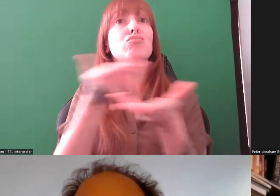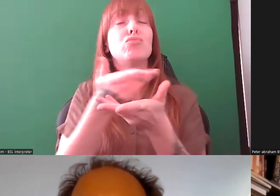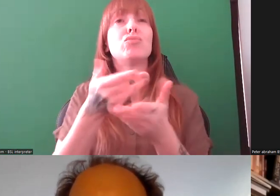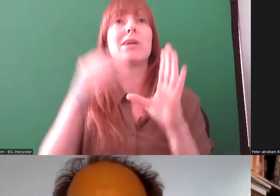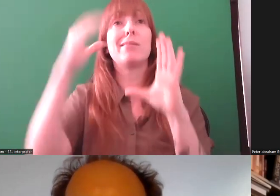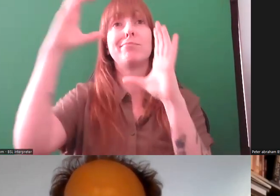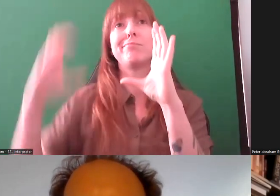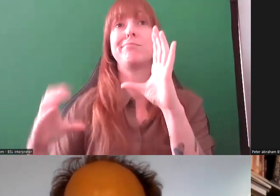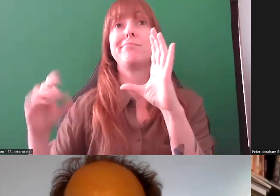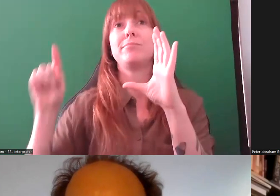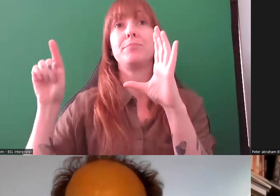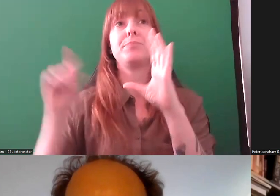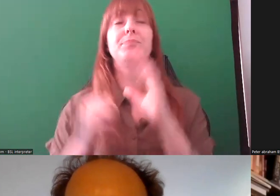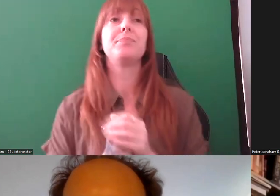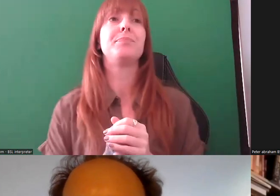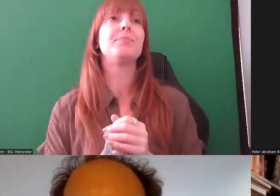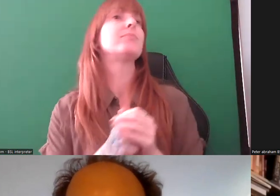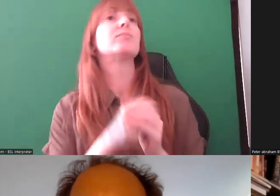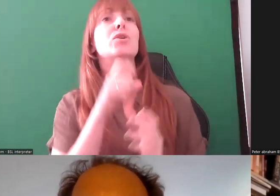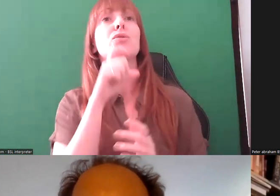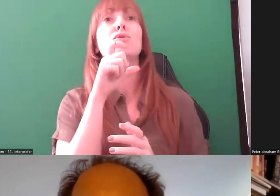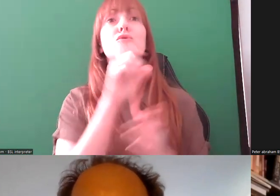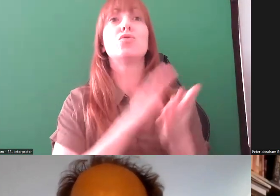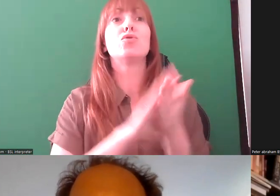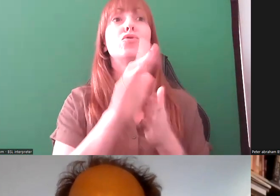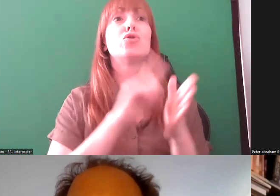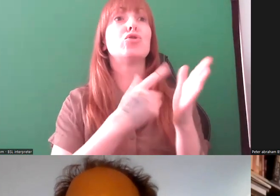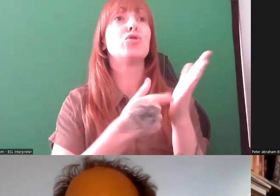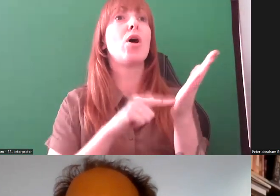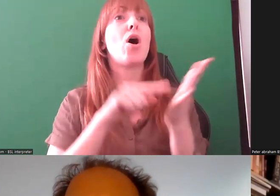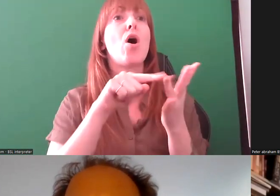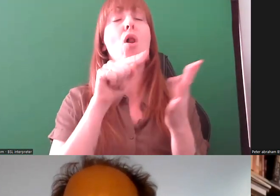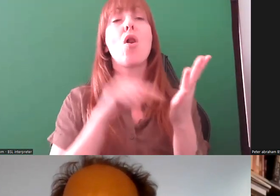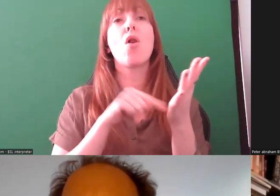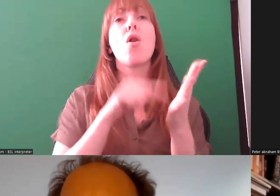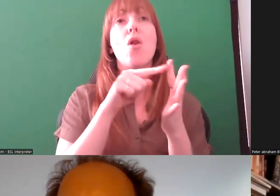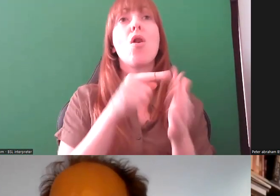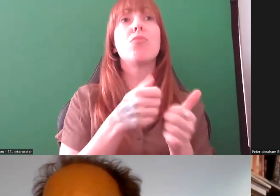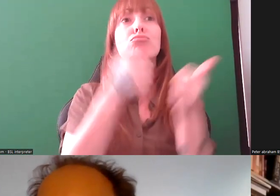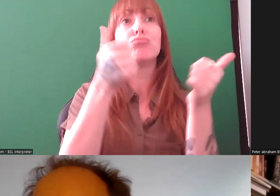Charlotte: That's great. I think I had a similar sort of question,